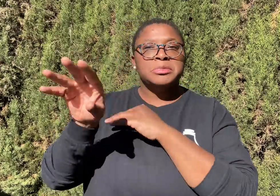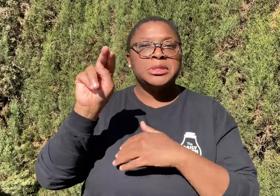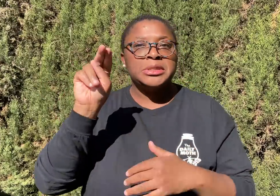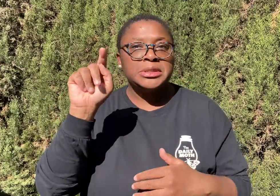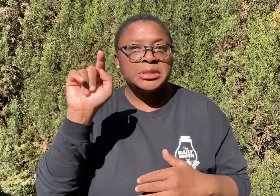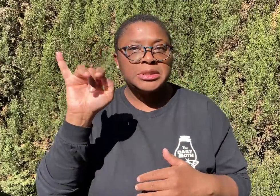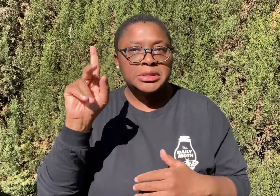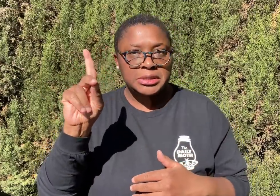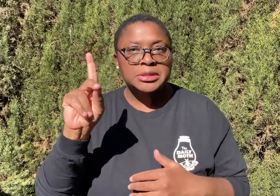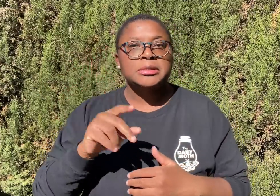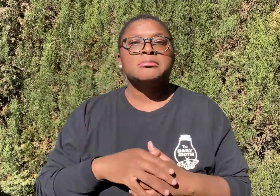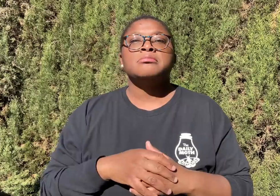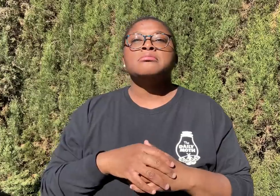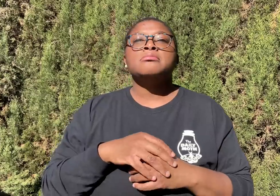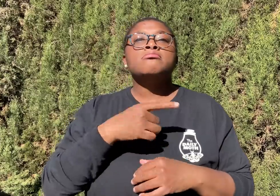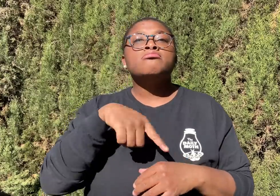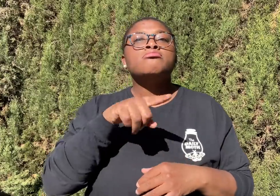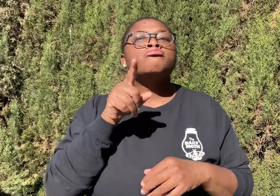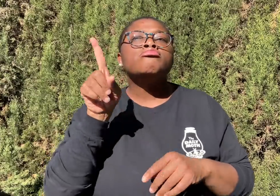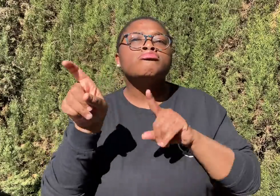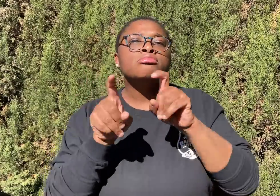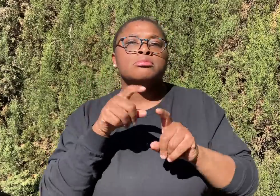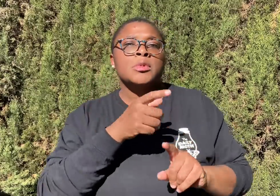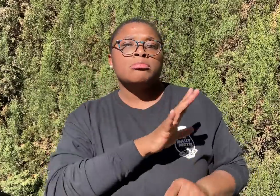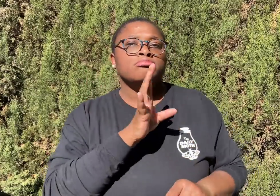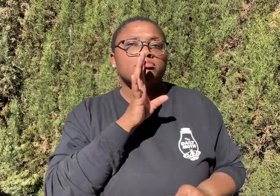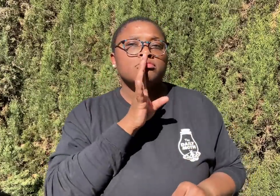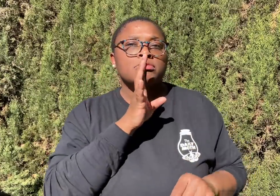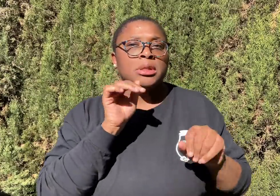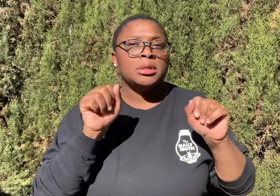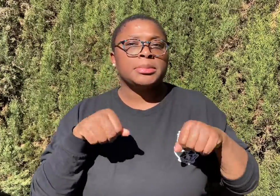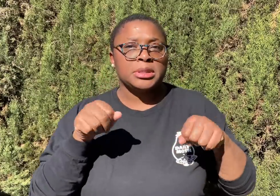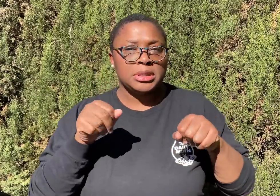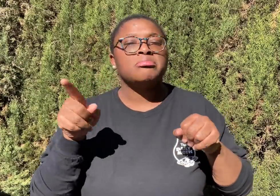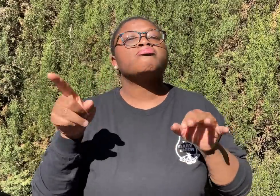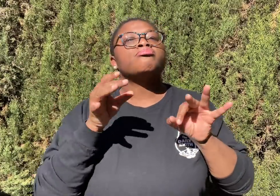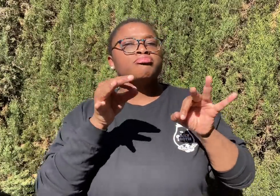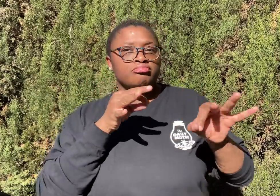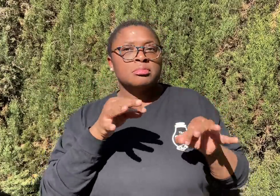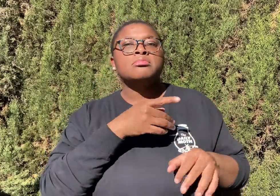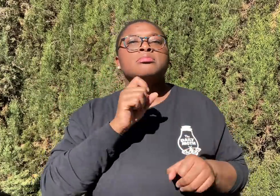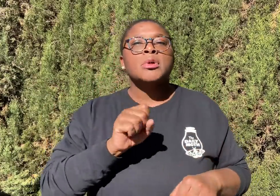and then went to NTID. Pam was asked about Grant’s speaking abilities and Pam said